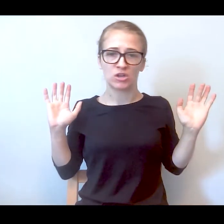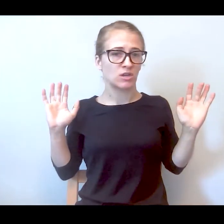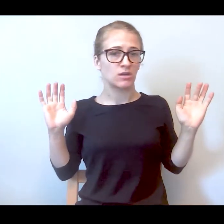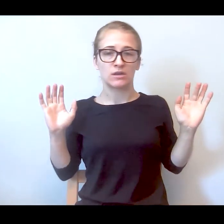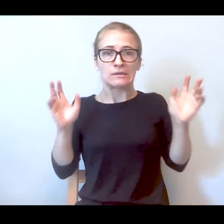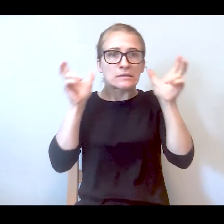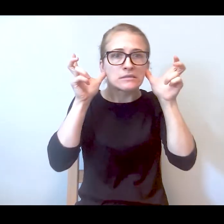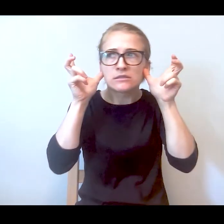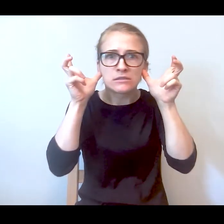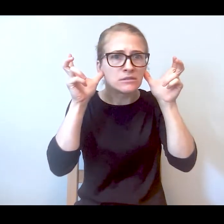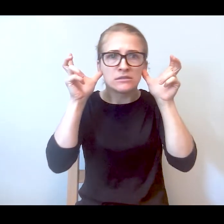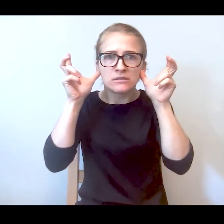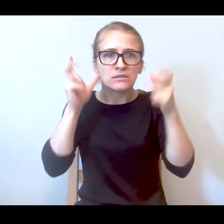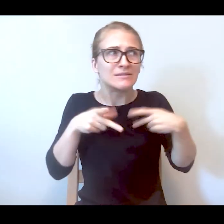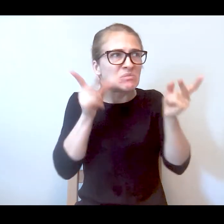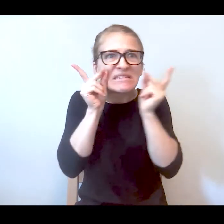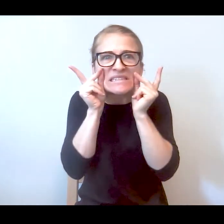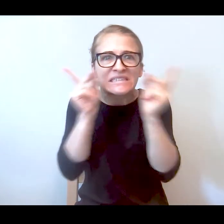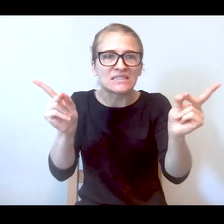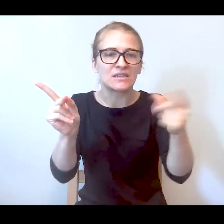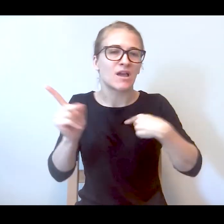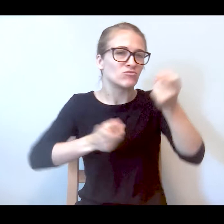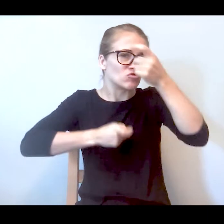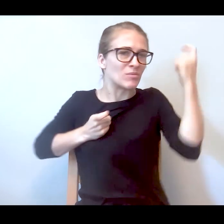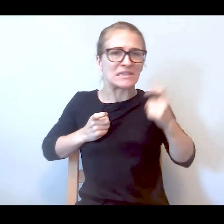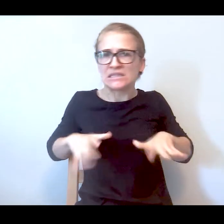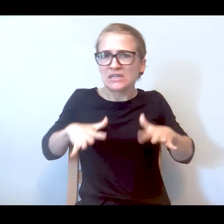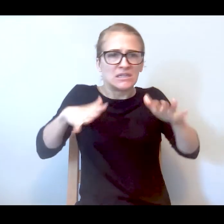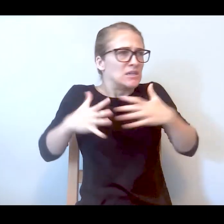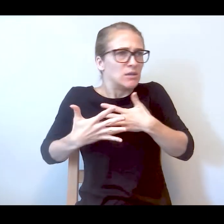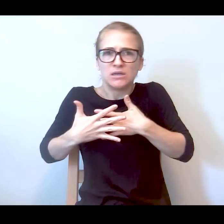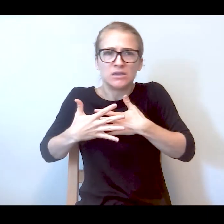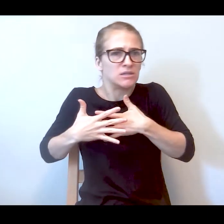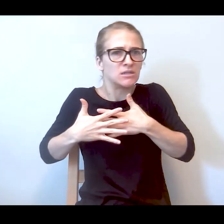wherever I see them, I'm traumatized now. Knowing that they would do that to me. When I drive, if